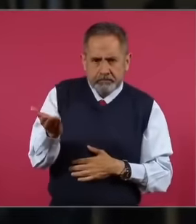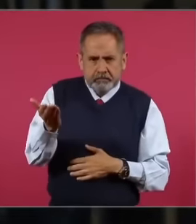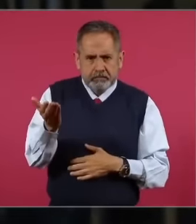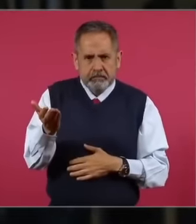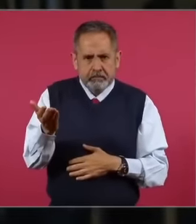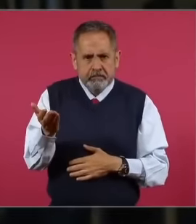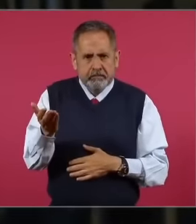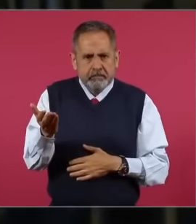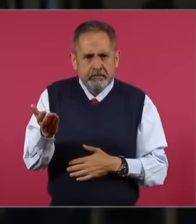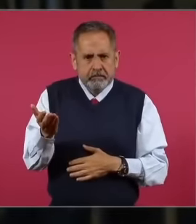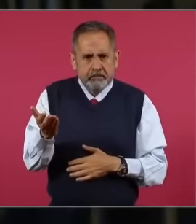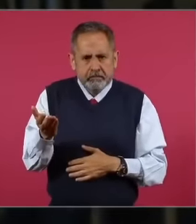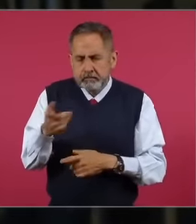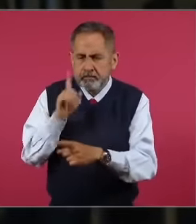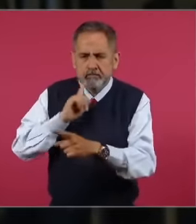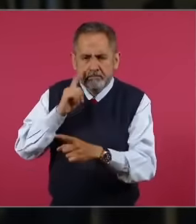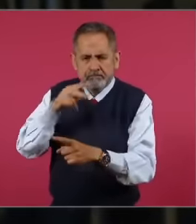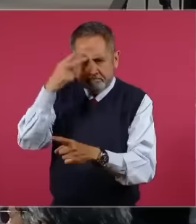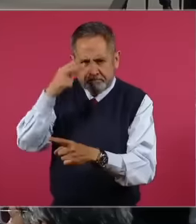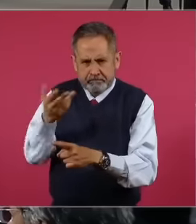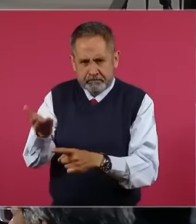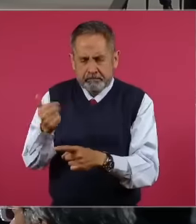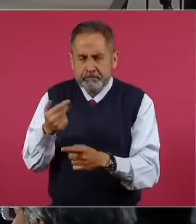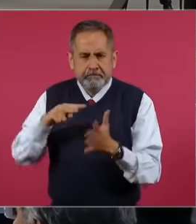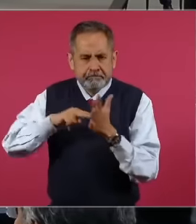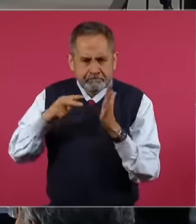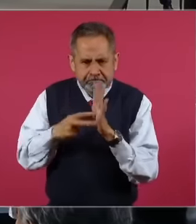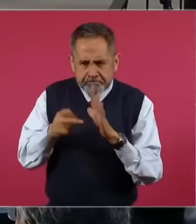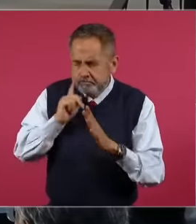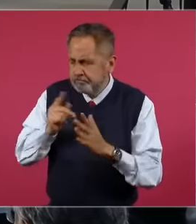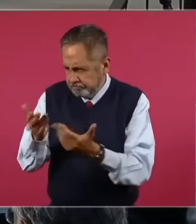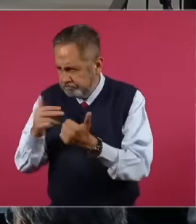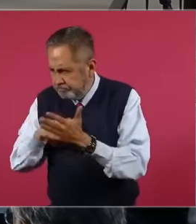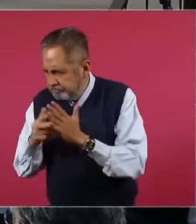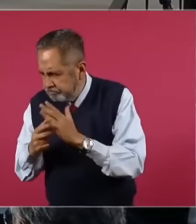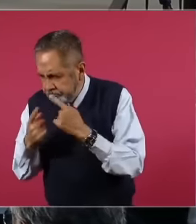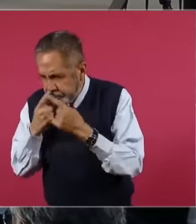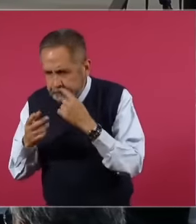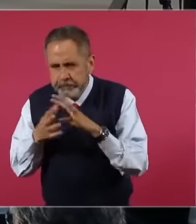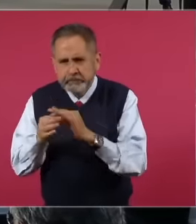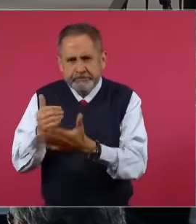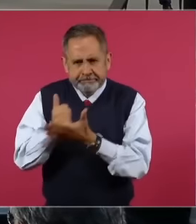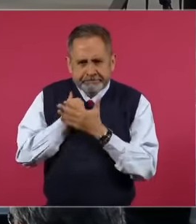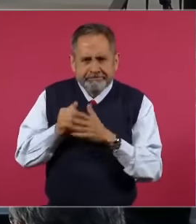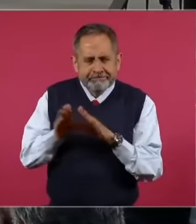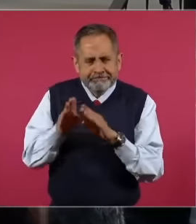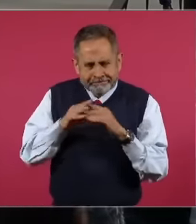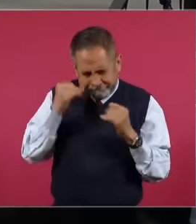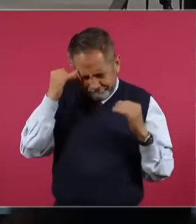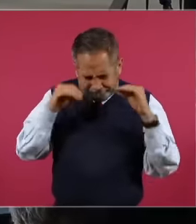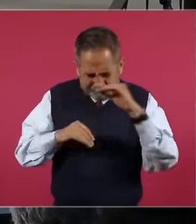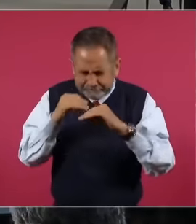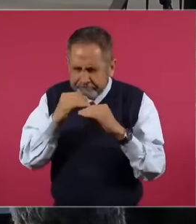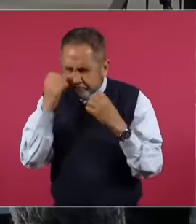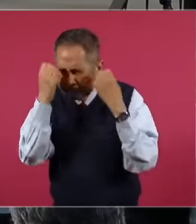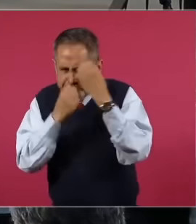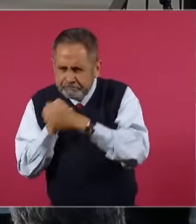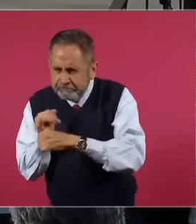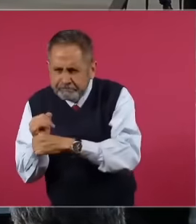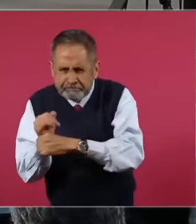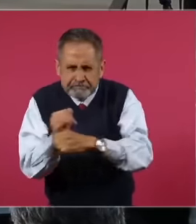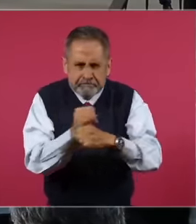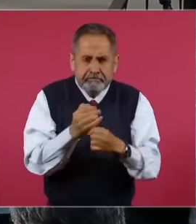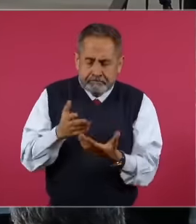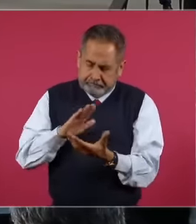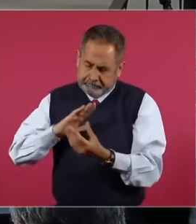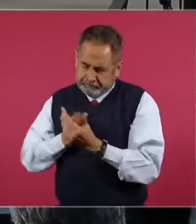Mexican engineer to help us do a study, which is what I want to give her. She